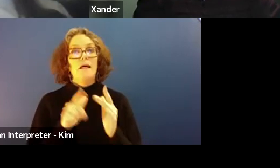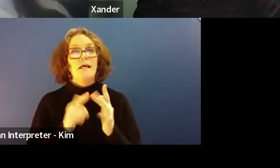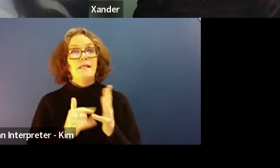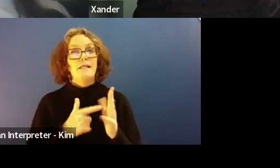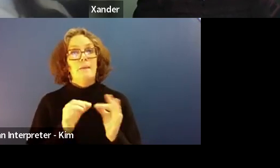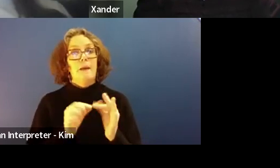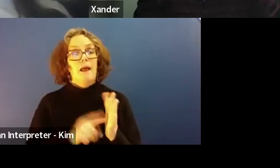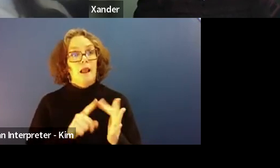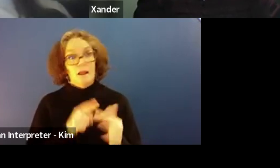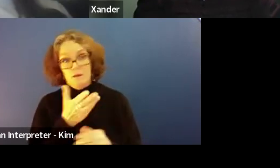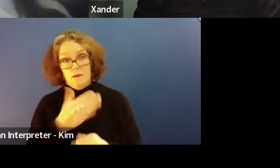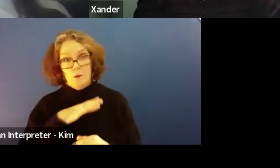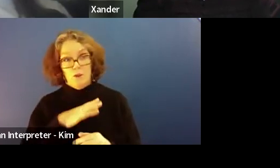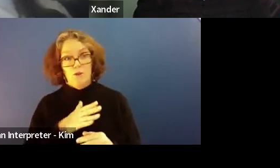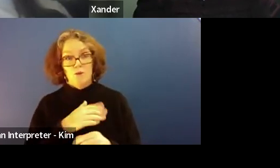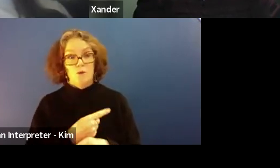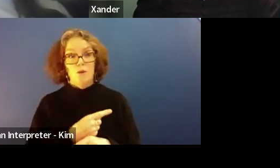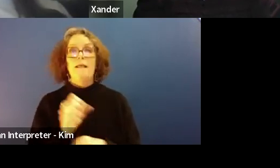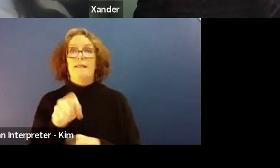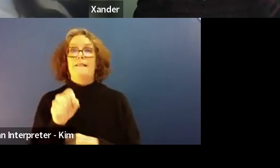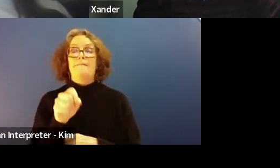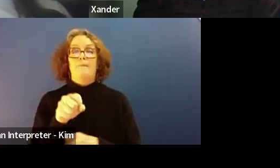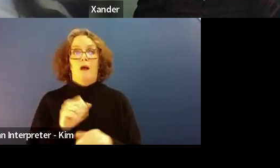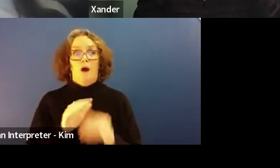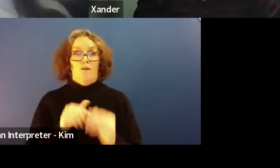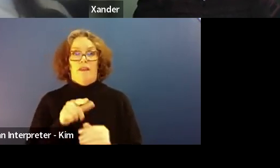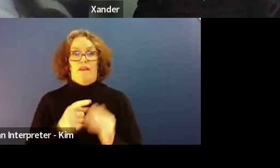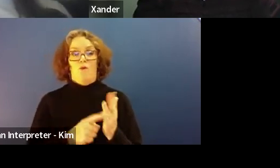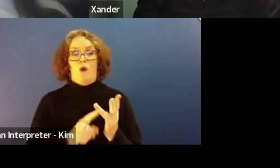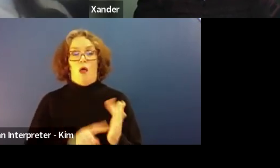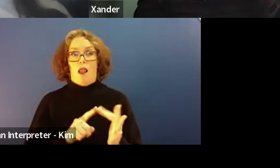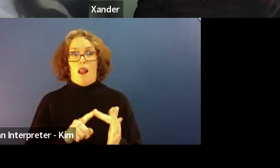sorry yeah just on that point about the roles in schools that I think it's helpful.